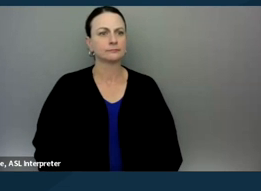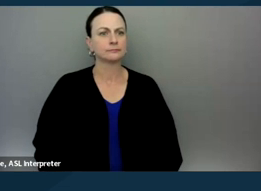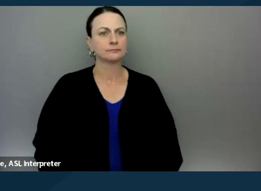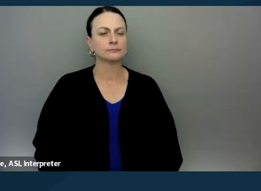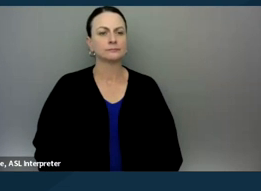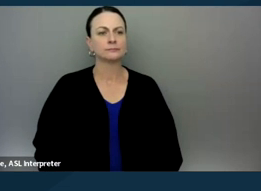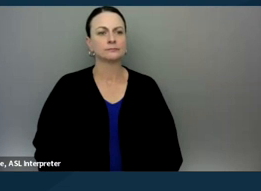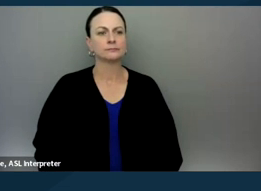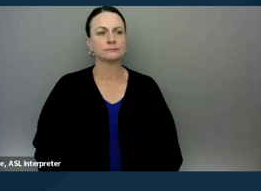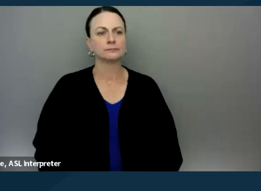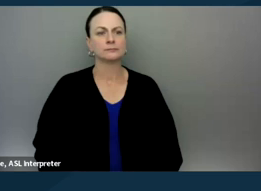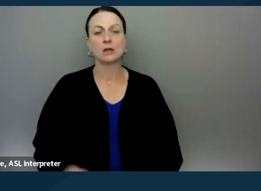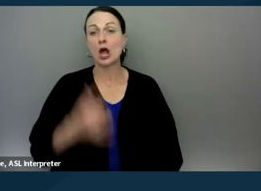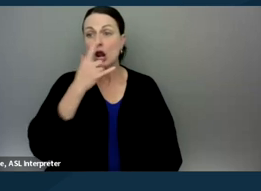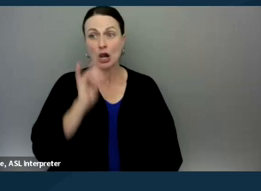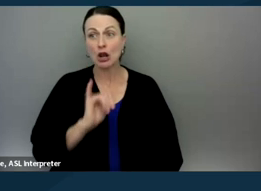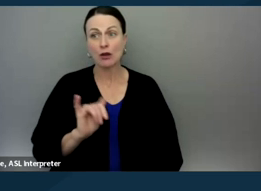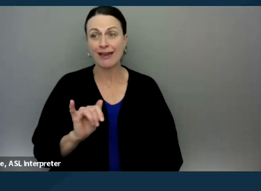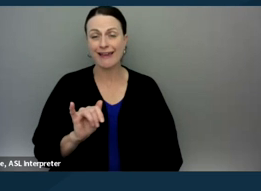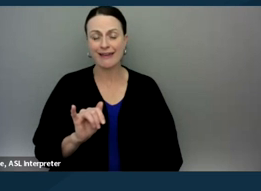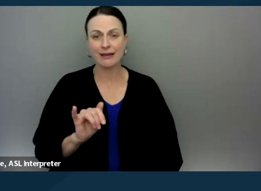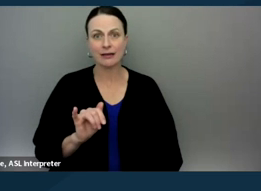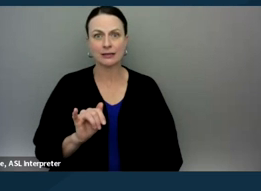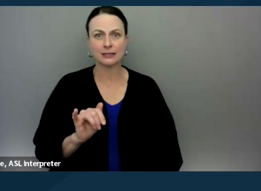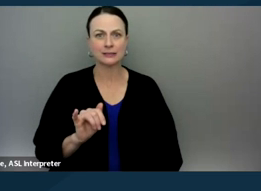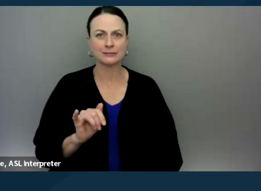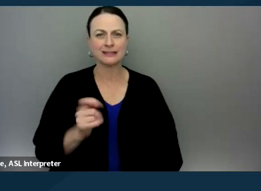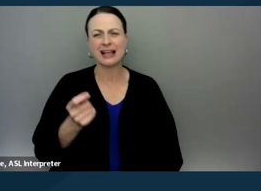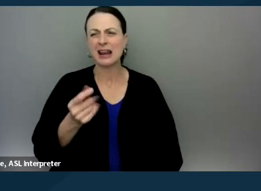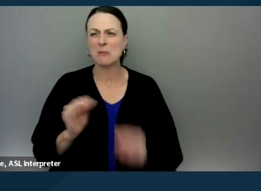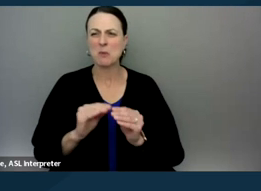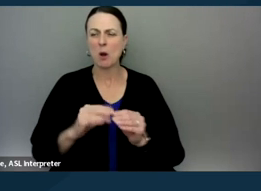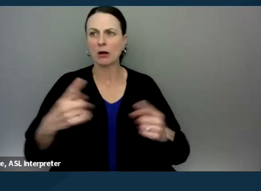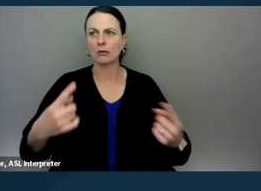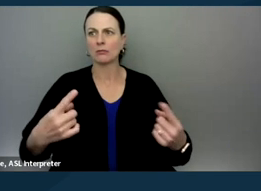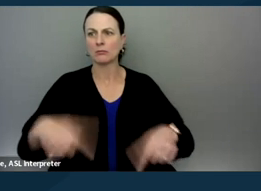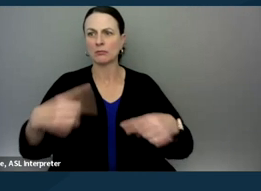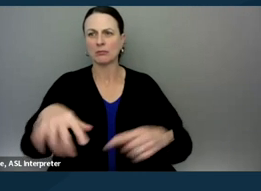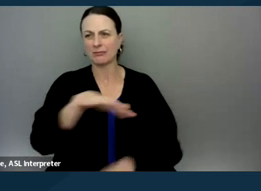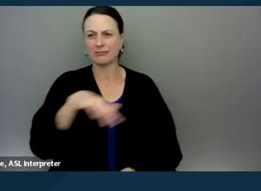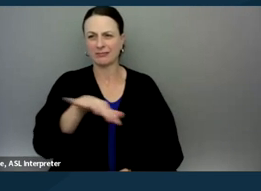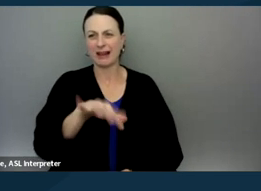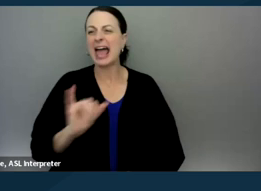what this might look like in a slightly more adversarial context in like an IEP meeting.